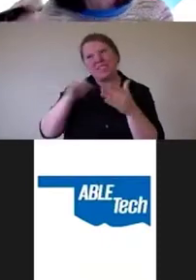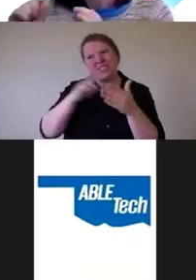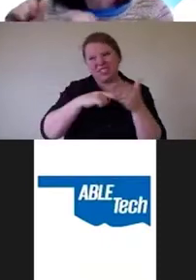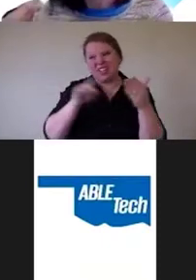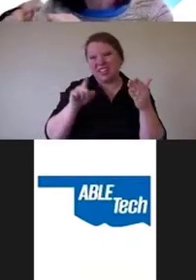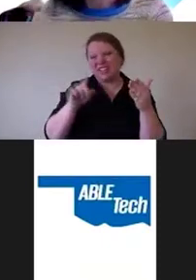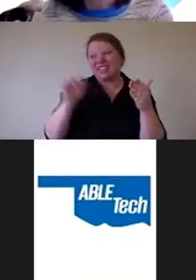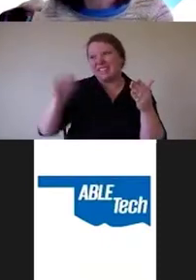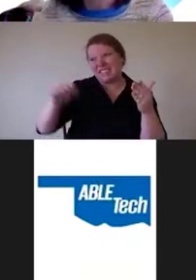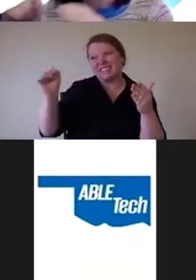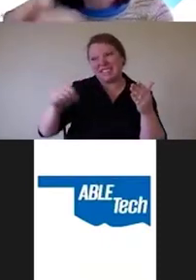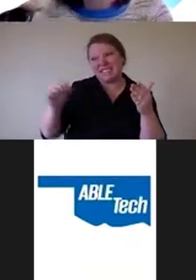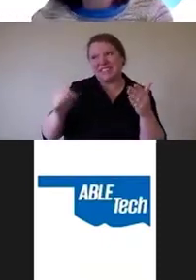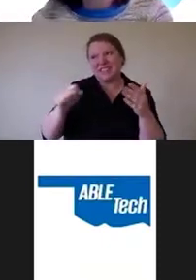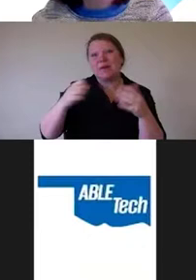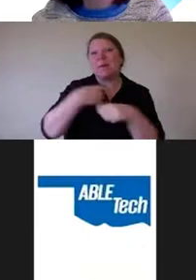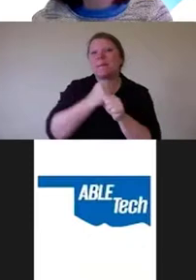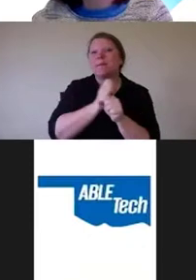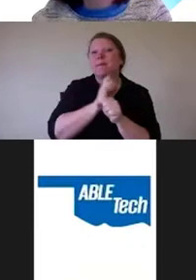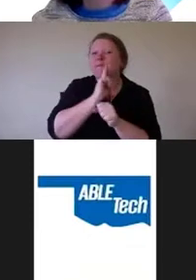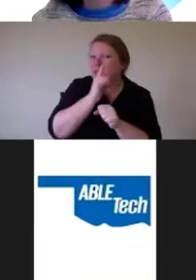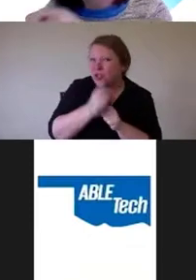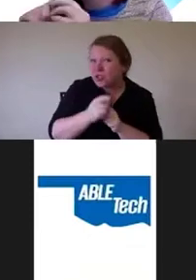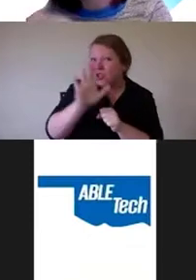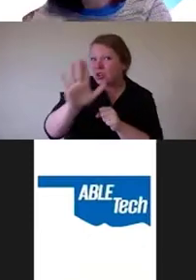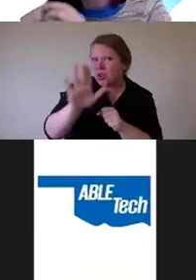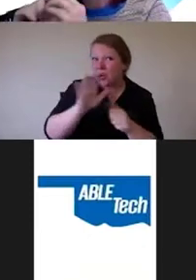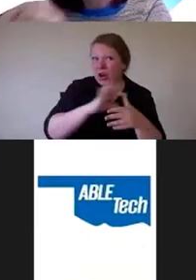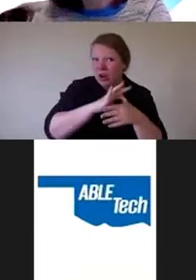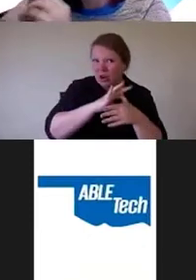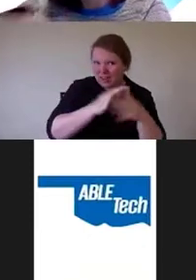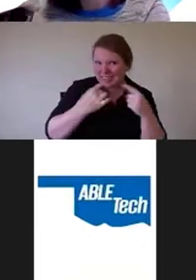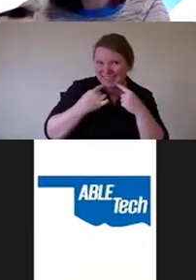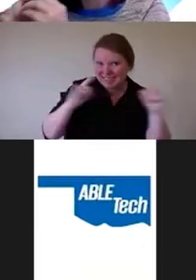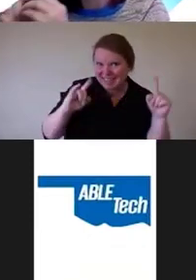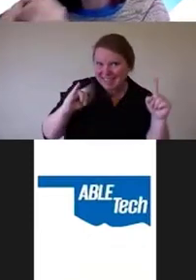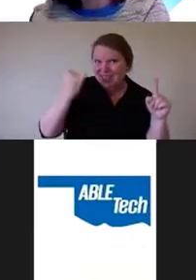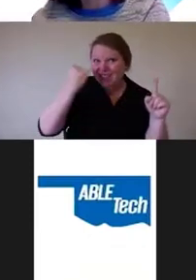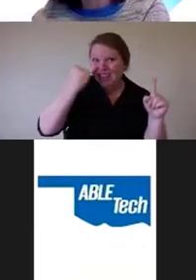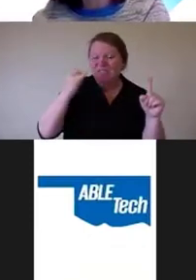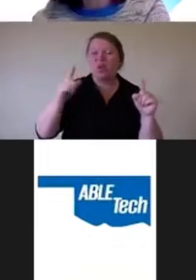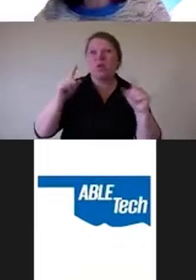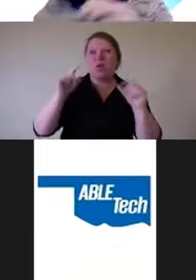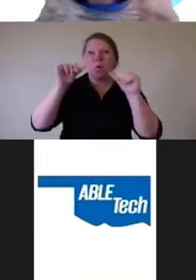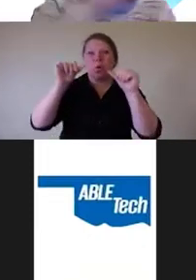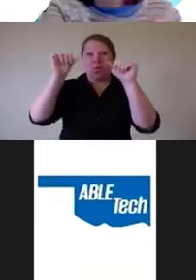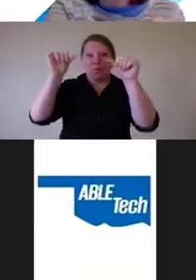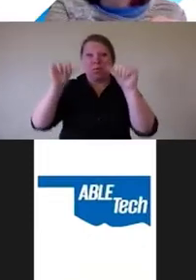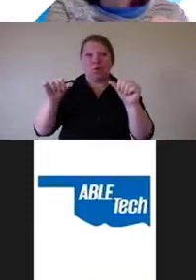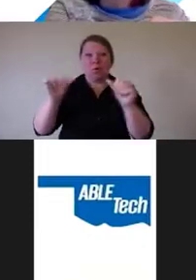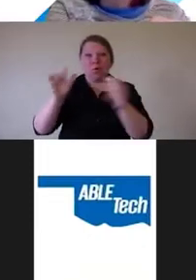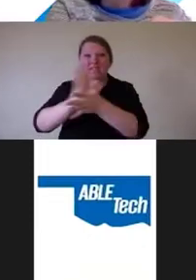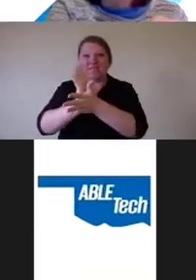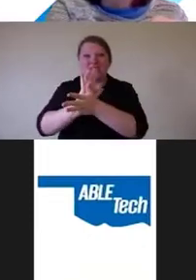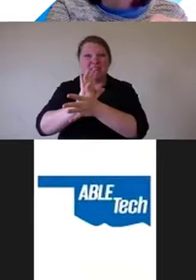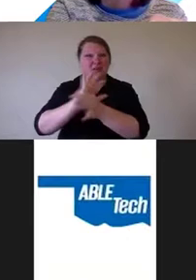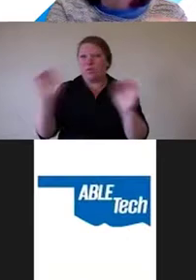You still have to make sure that your content is accessible. If you post an uncaptioned video to an accessible WordPress theme,